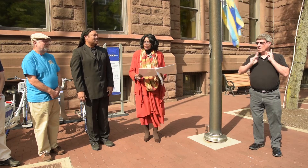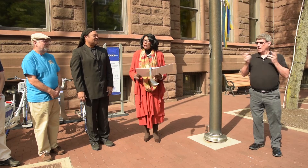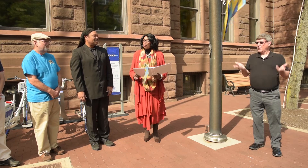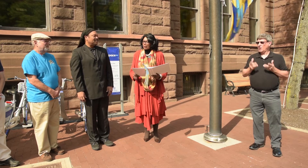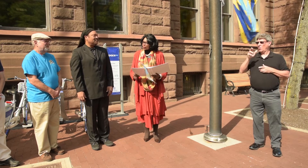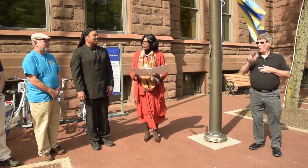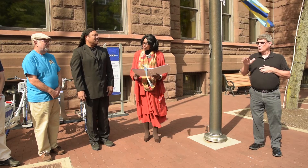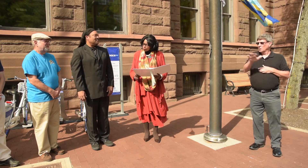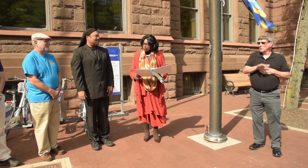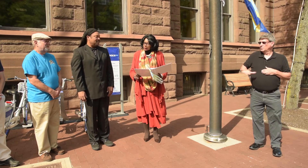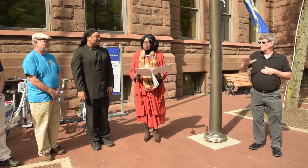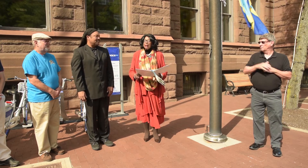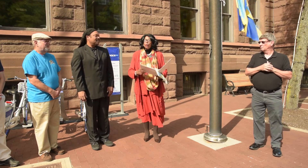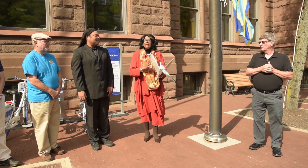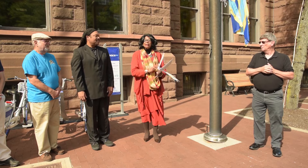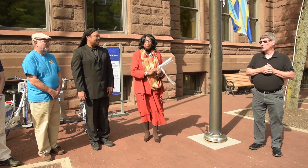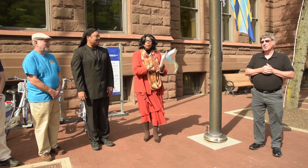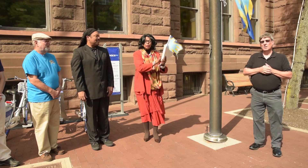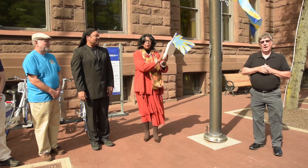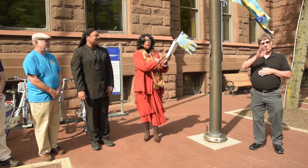in Rochester, New York.